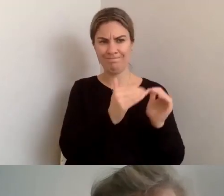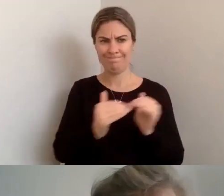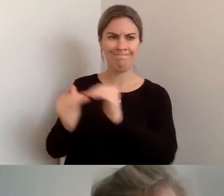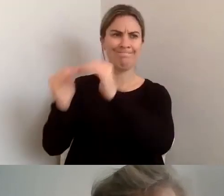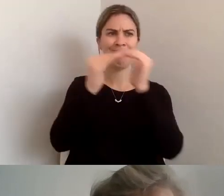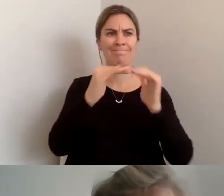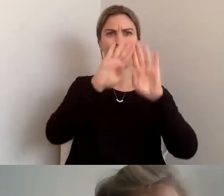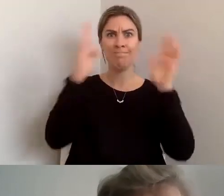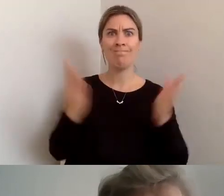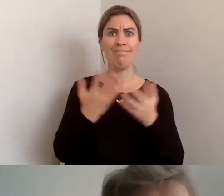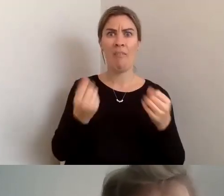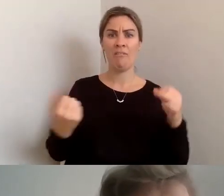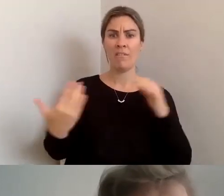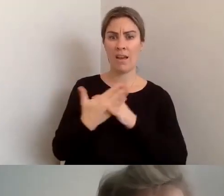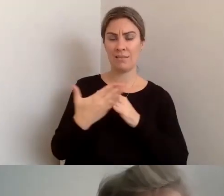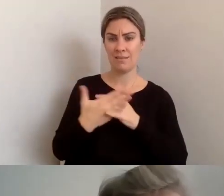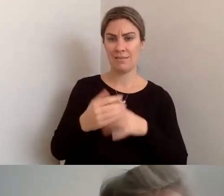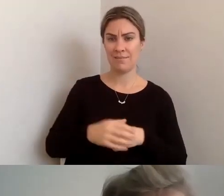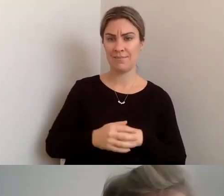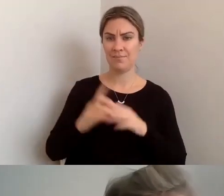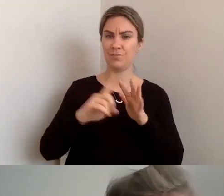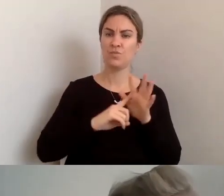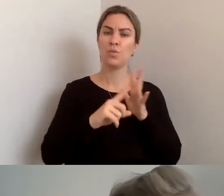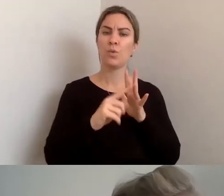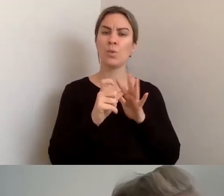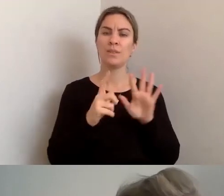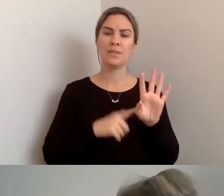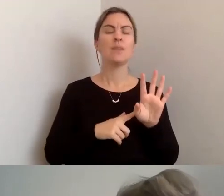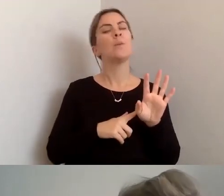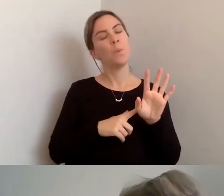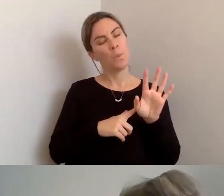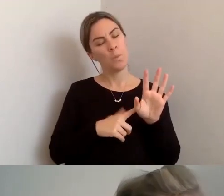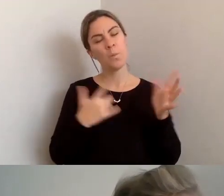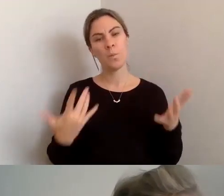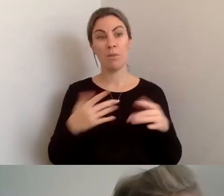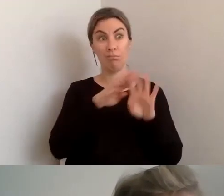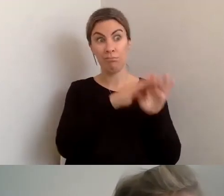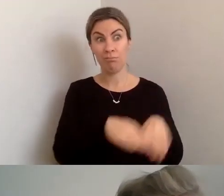Well, universal access is a principle in itself.